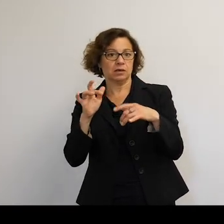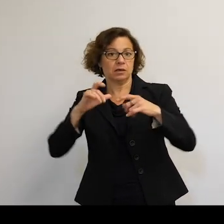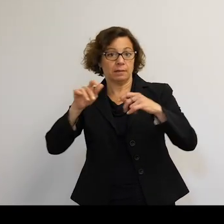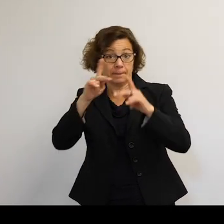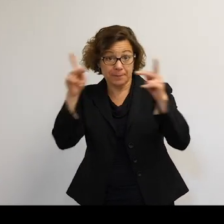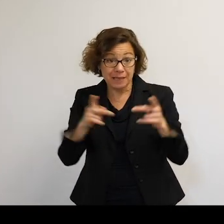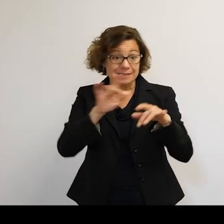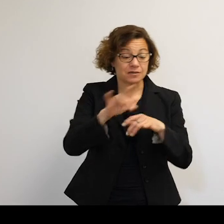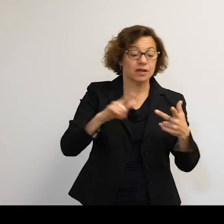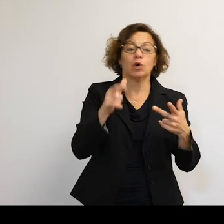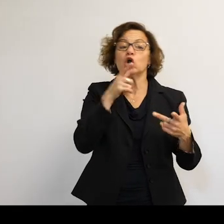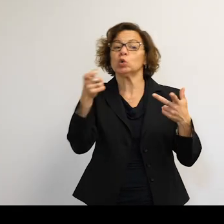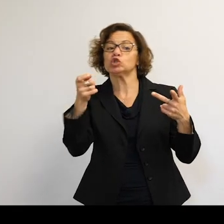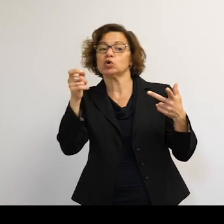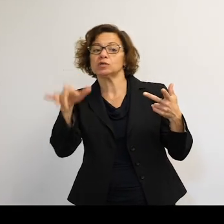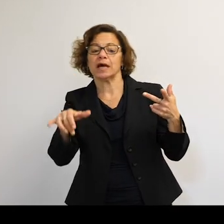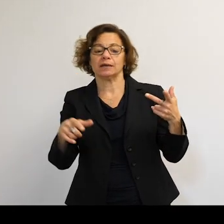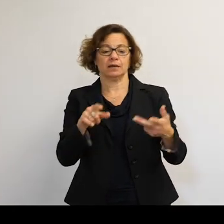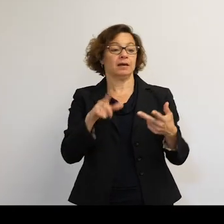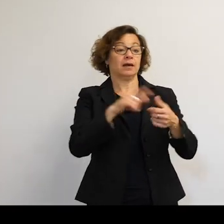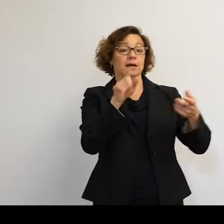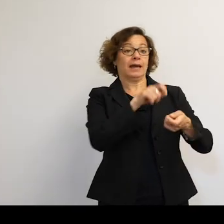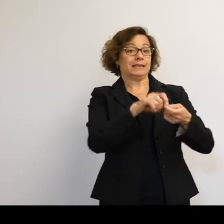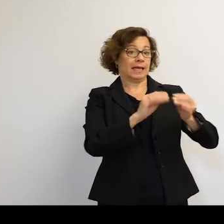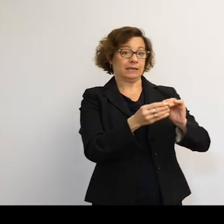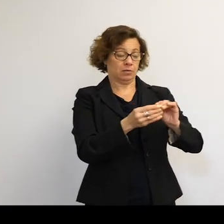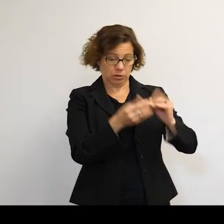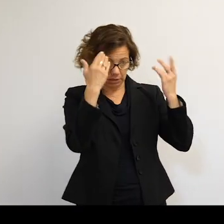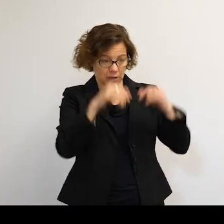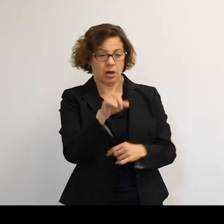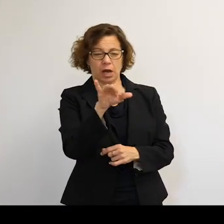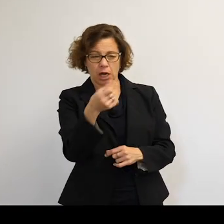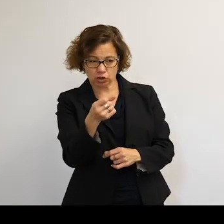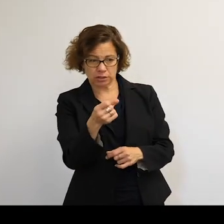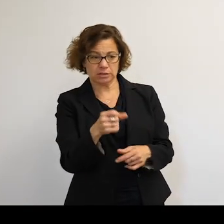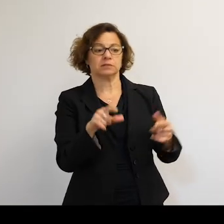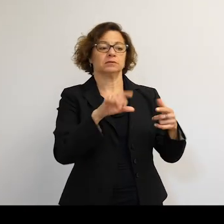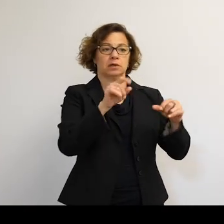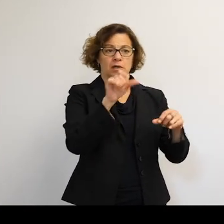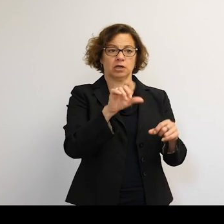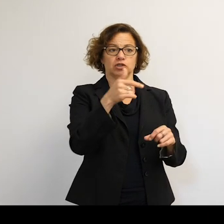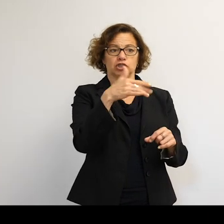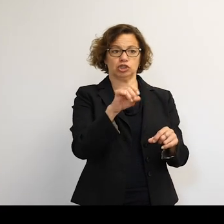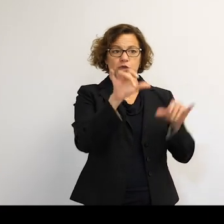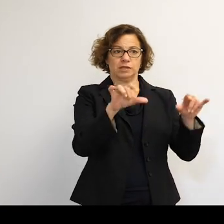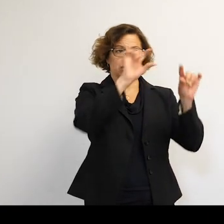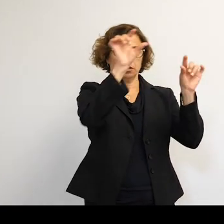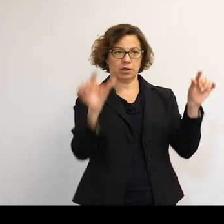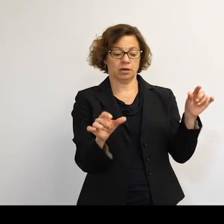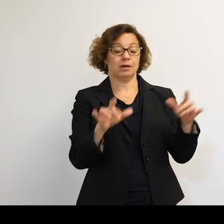So the exact numbers-- I don't have at the top of my head, but in the hundreds. And these slots allocated and governed by an offshoot